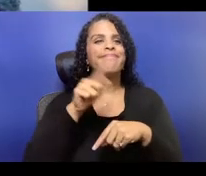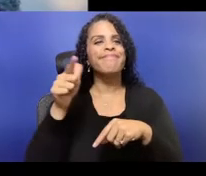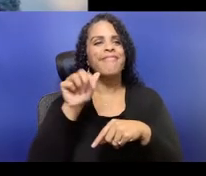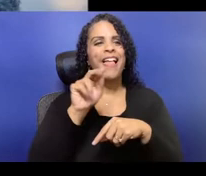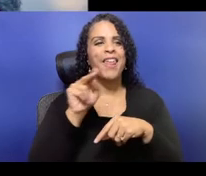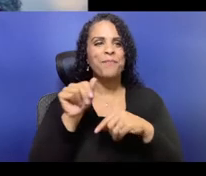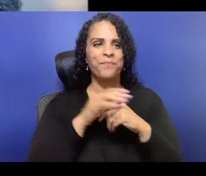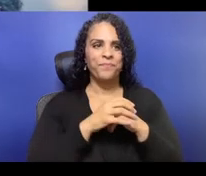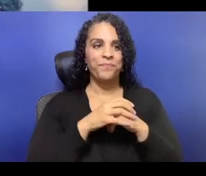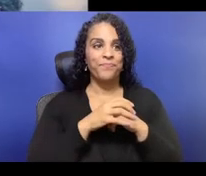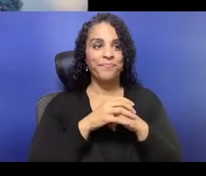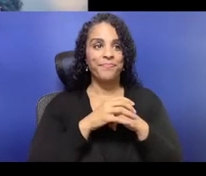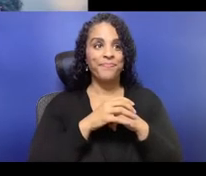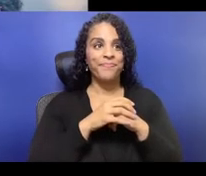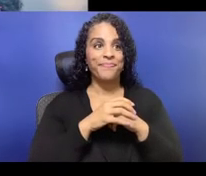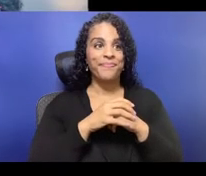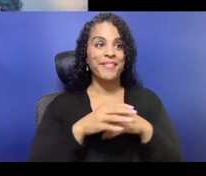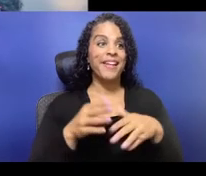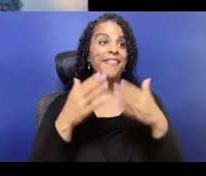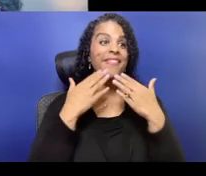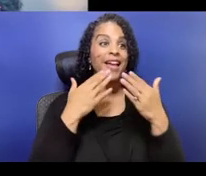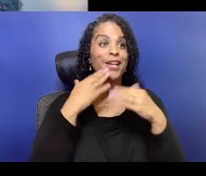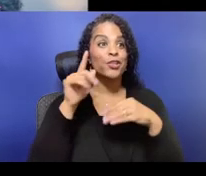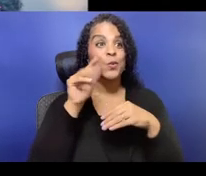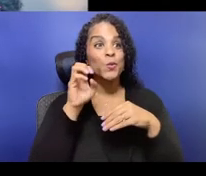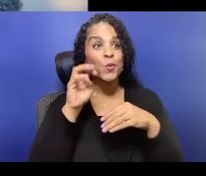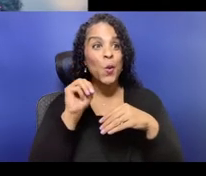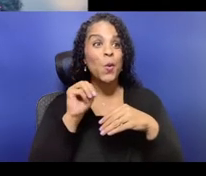in what is colonially known as Bay Ridge, Brooklyn,